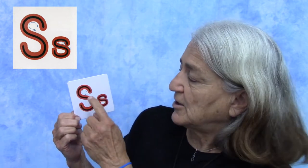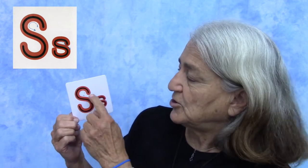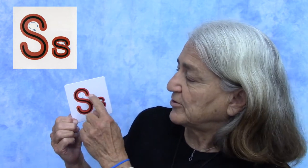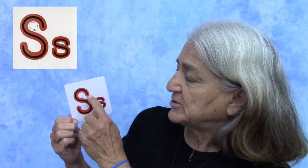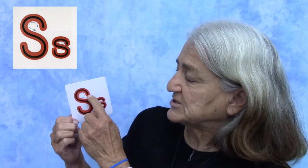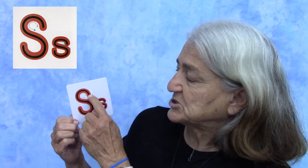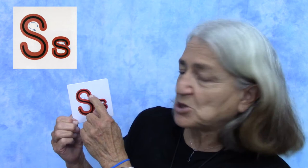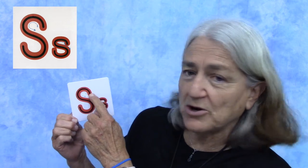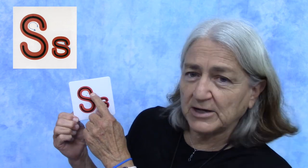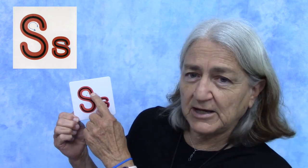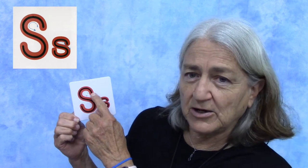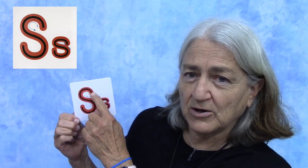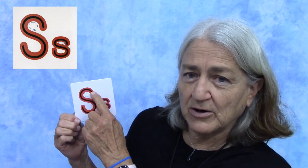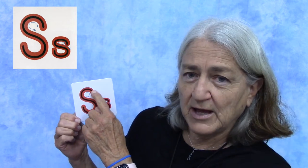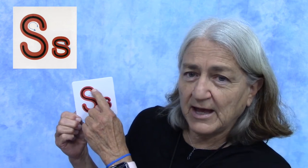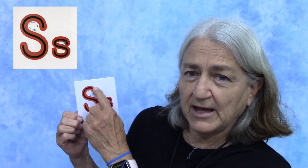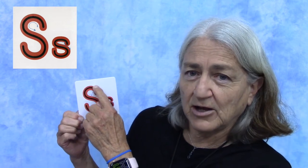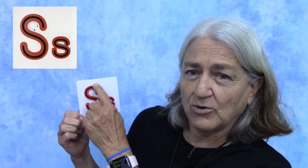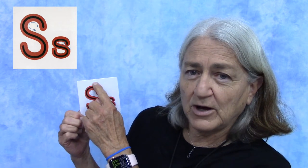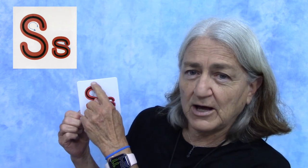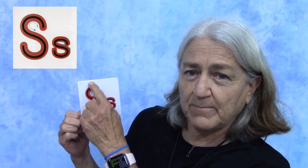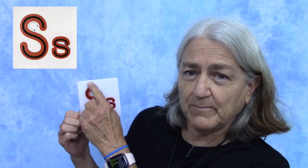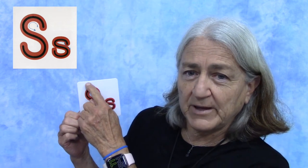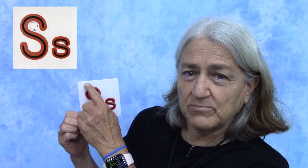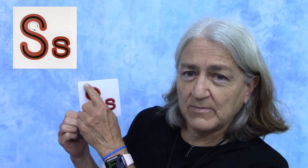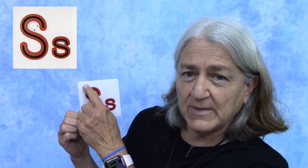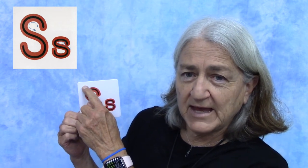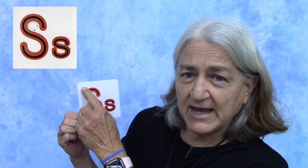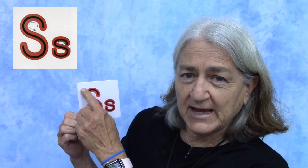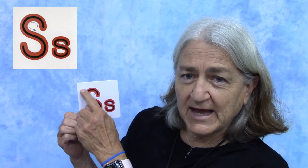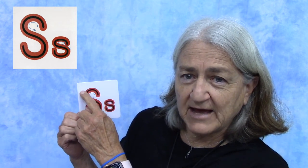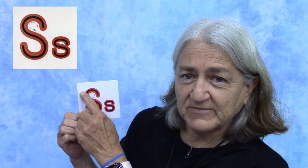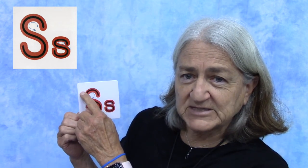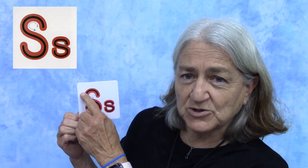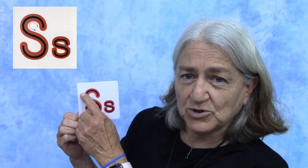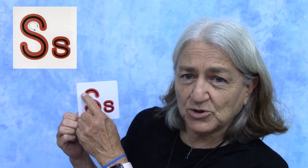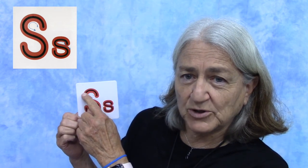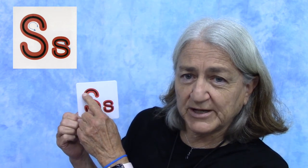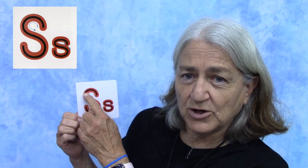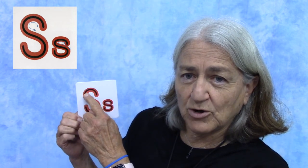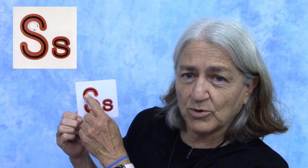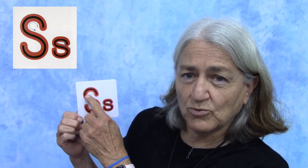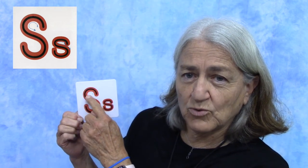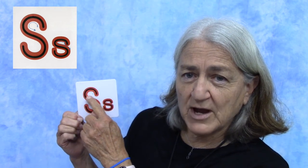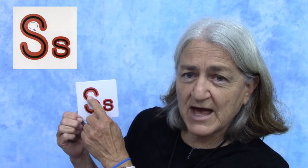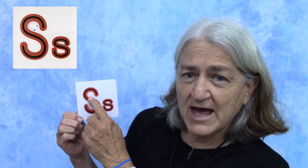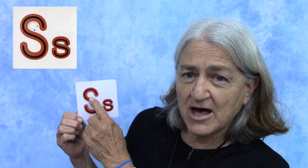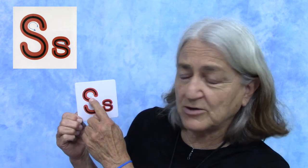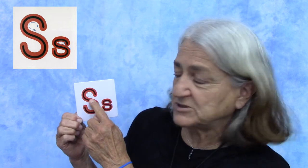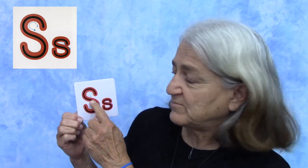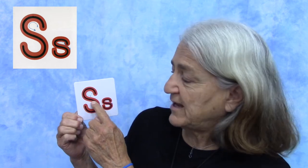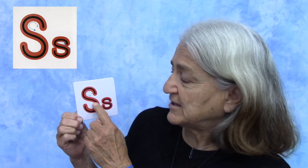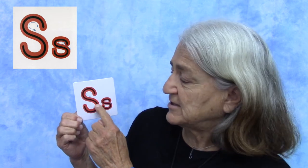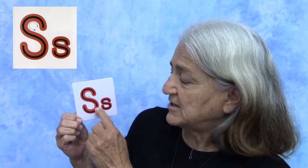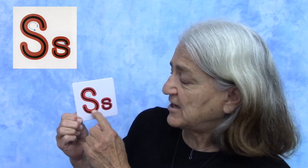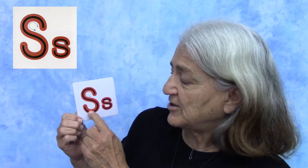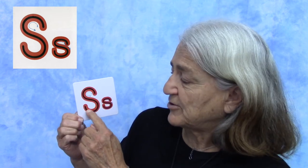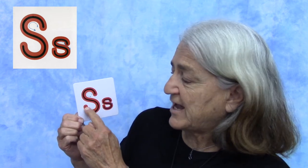You're going to start here and go up and make a half a circle and go around and make another half